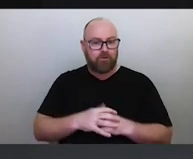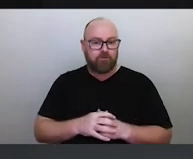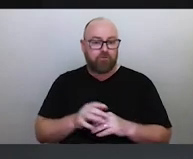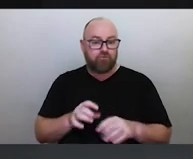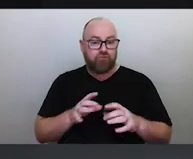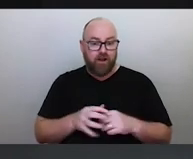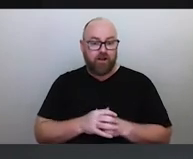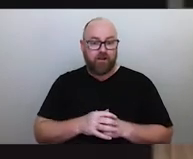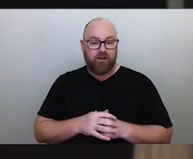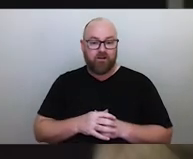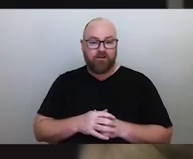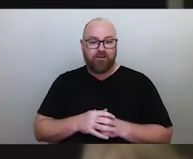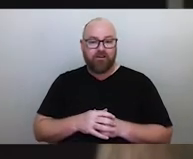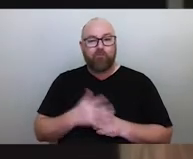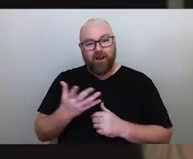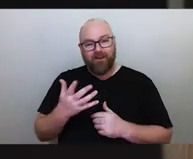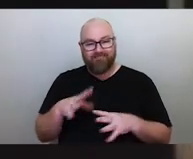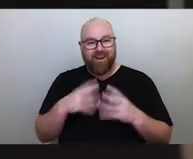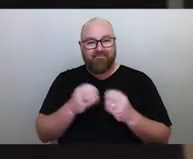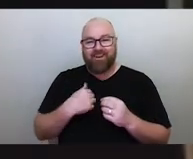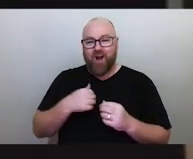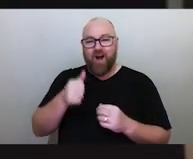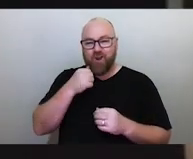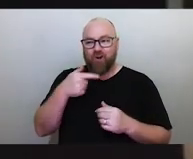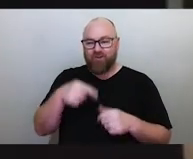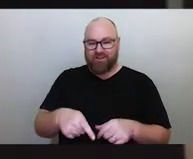most of what I know is about mainland Australia.